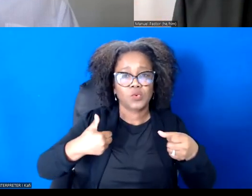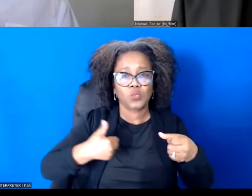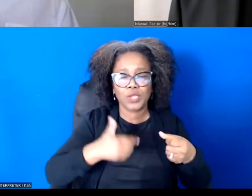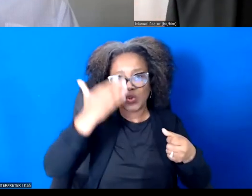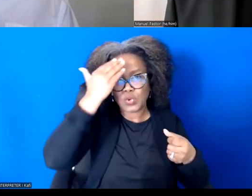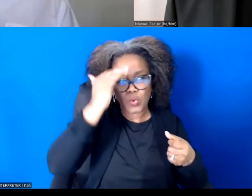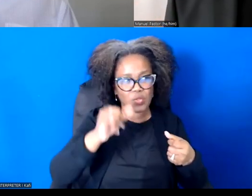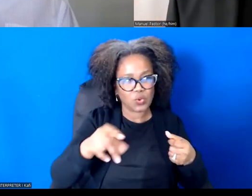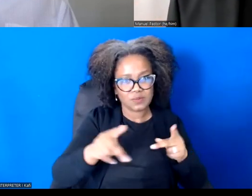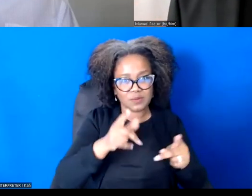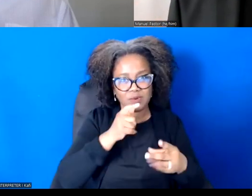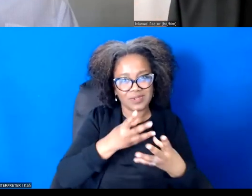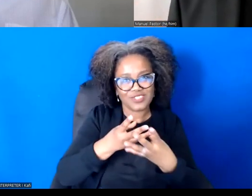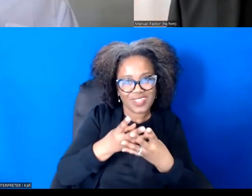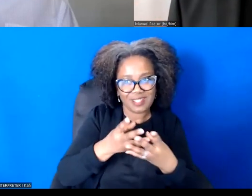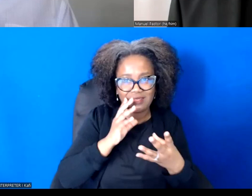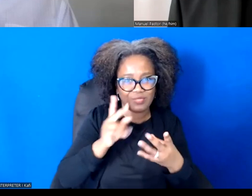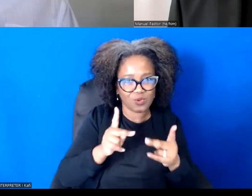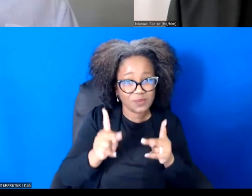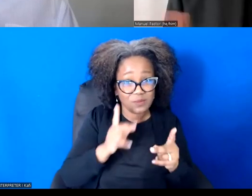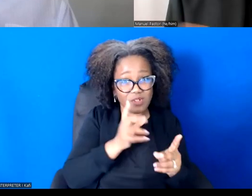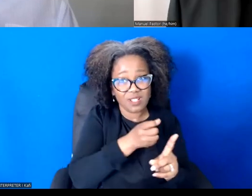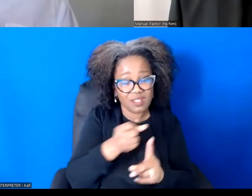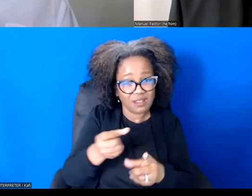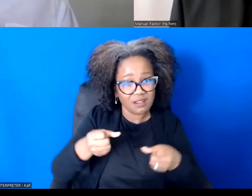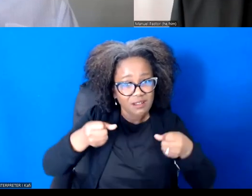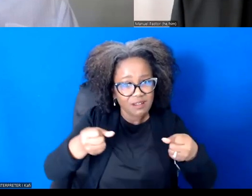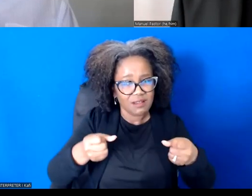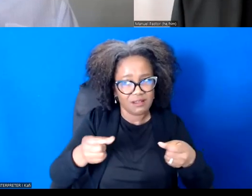We know that when we don't have comprehensive immigration reform, which stymying the creation